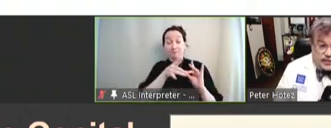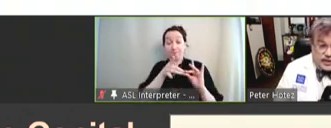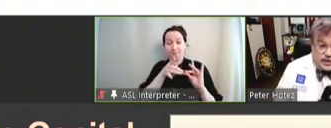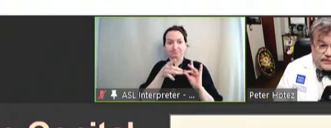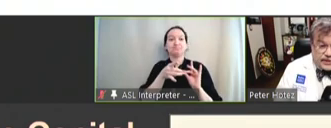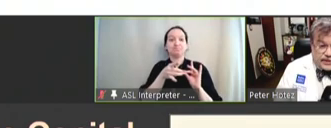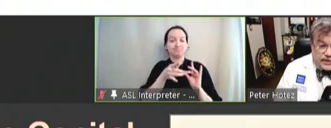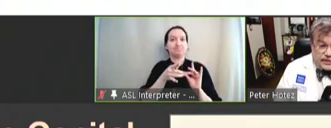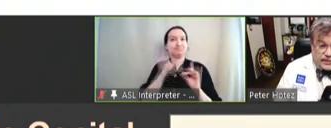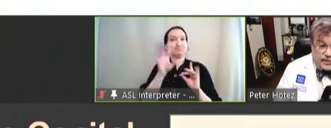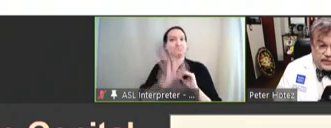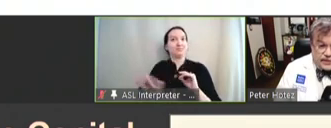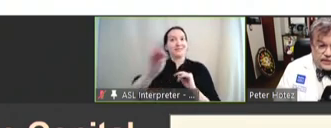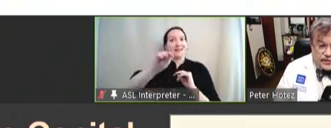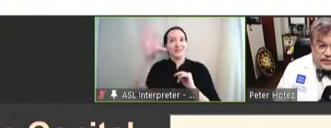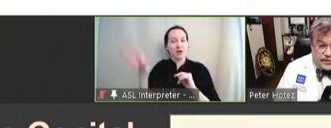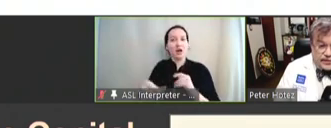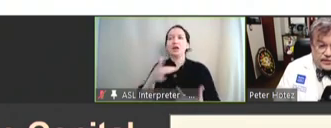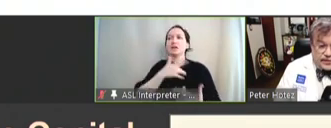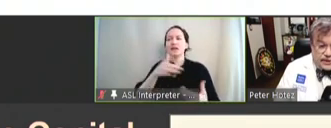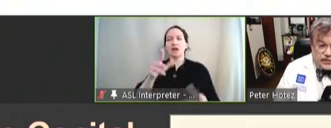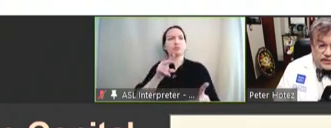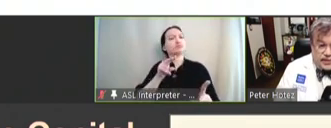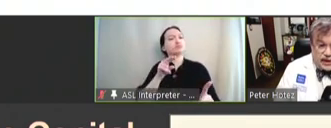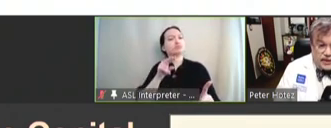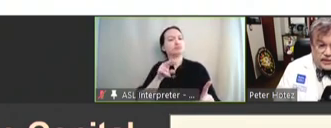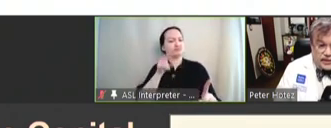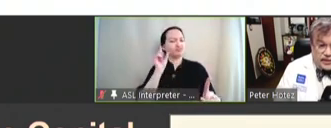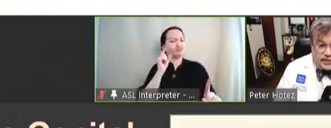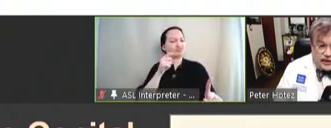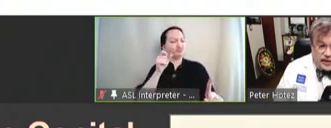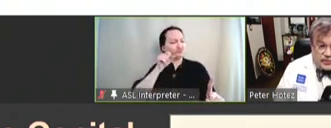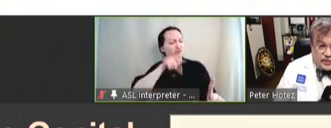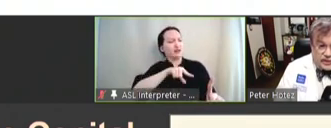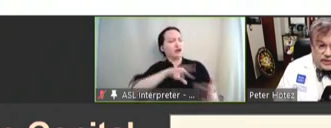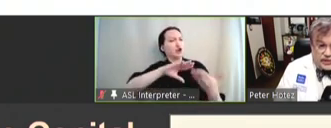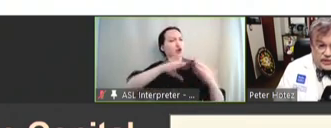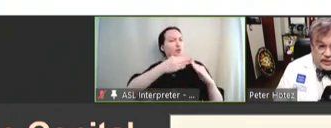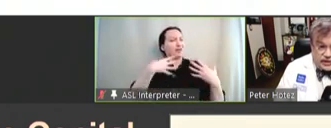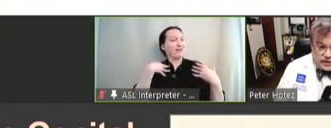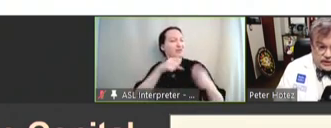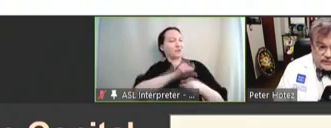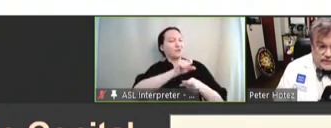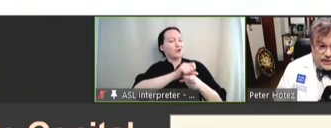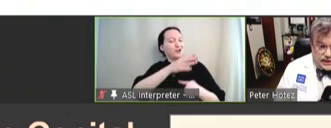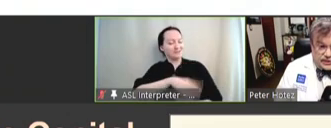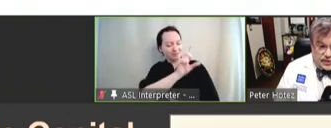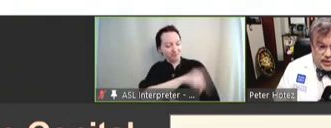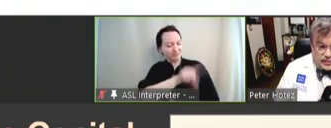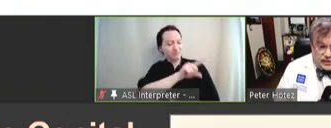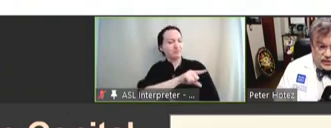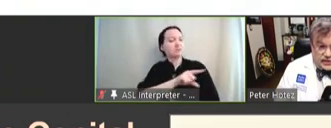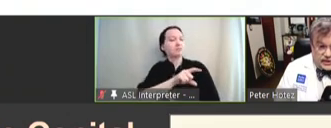throughout Africa -- that they're often accused by community health workers of sexual promiscuity